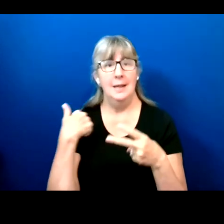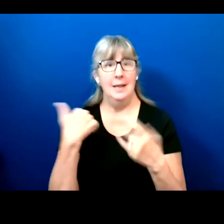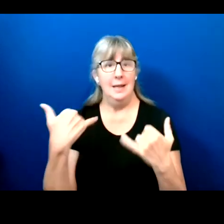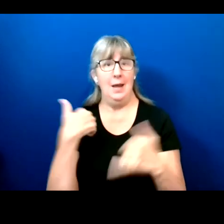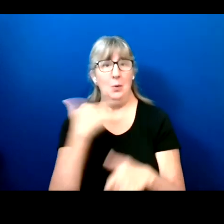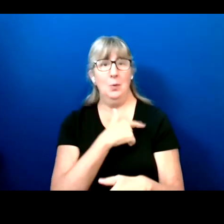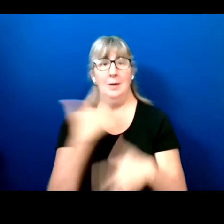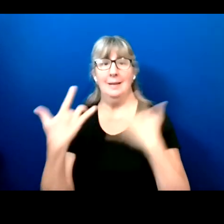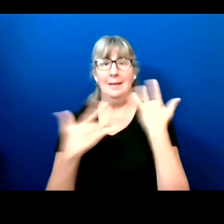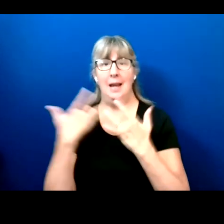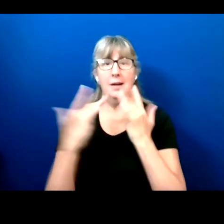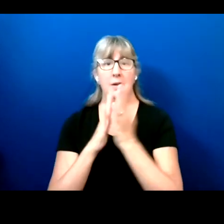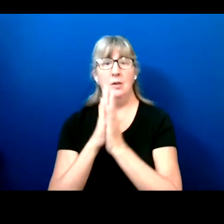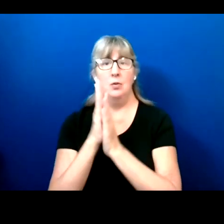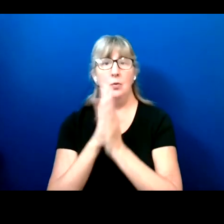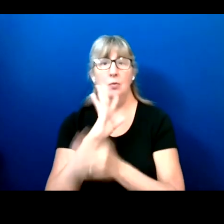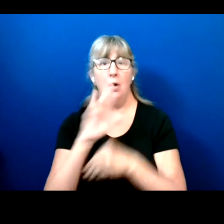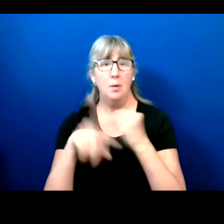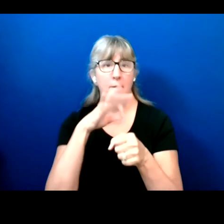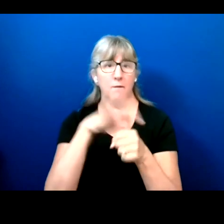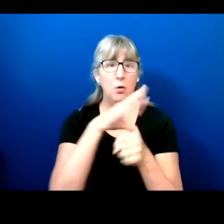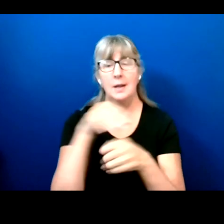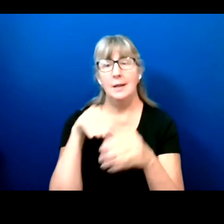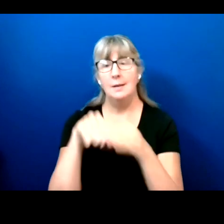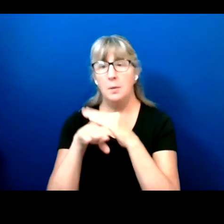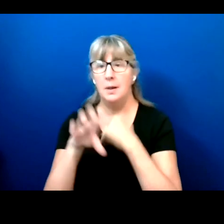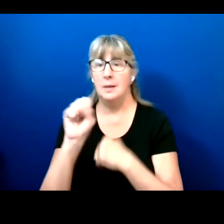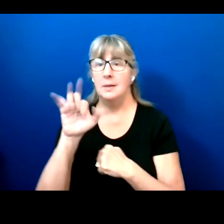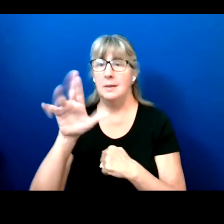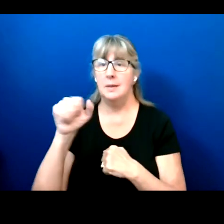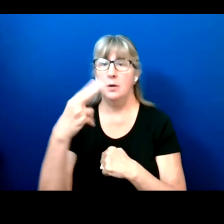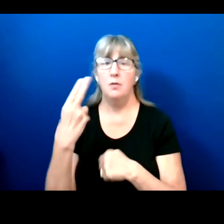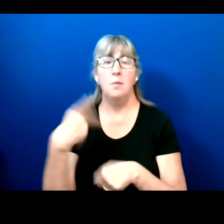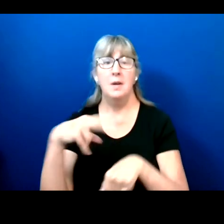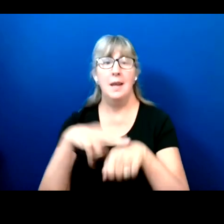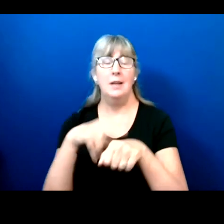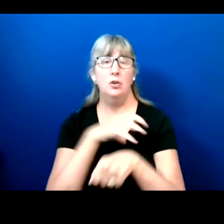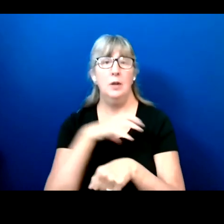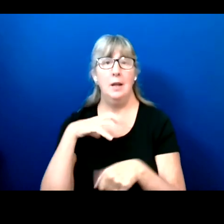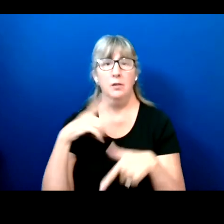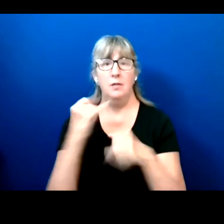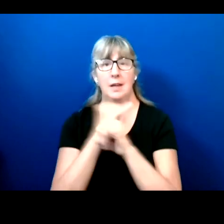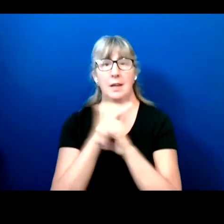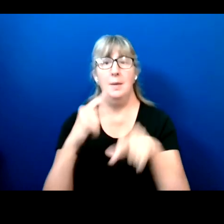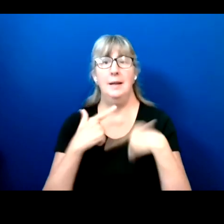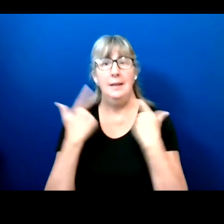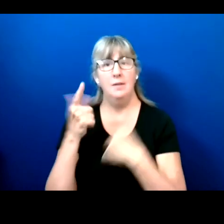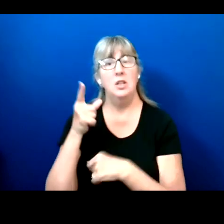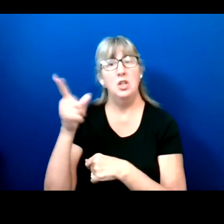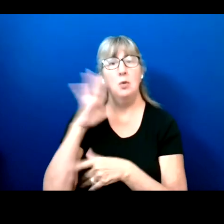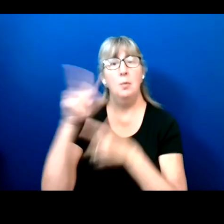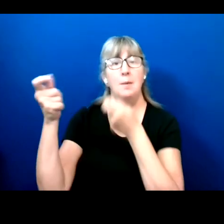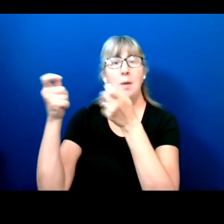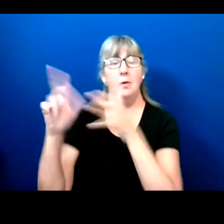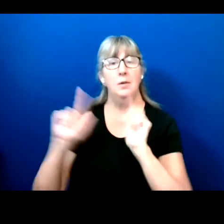Sarah Blahovec from the national Council of Independent Living will be our moderator, and I'll kick it off to her. Sarah.